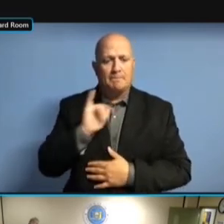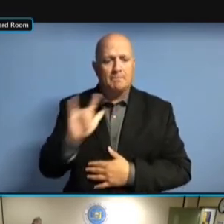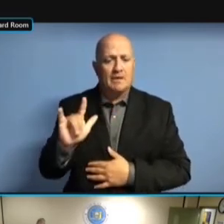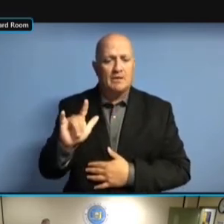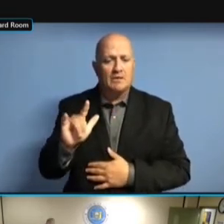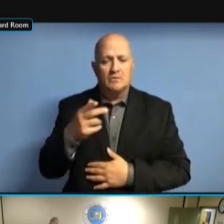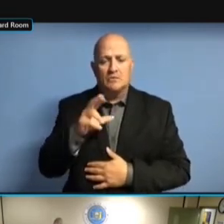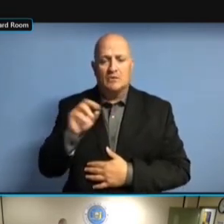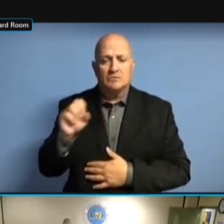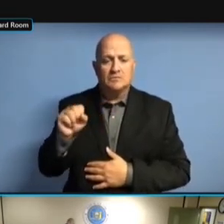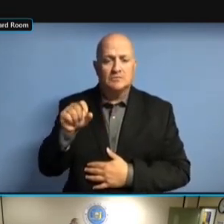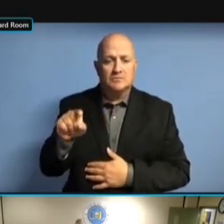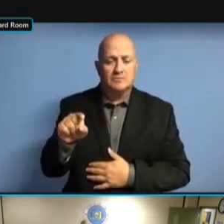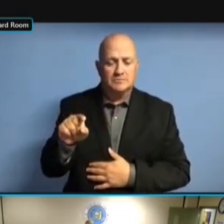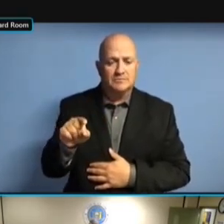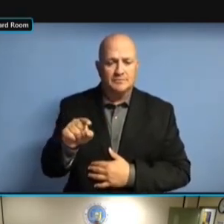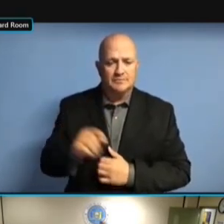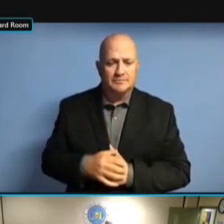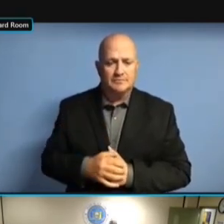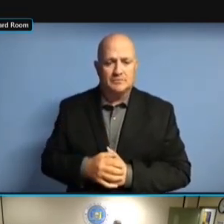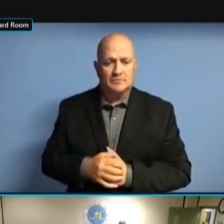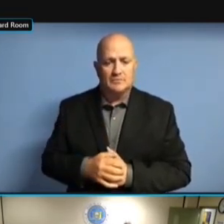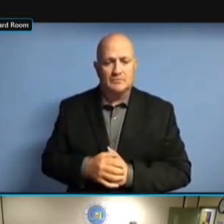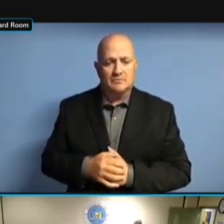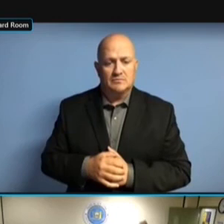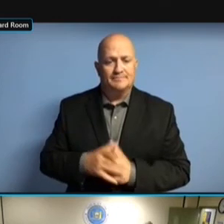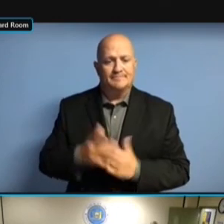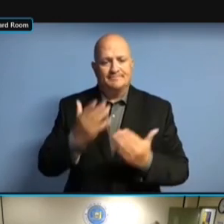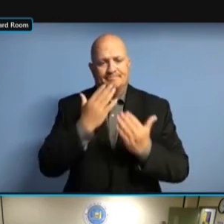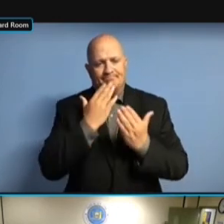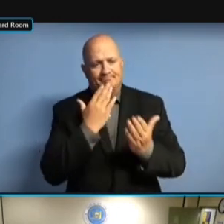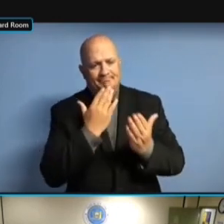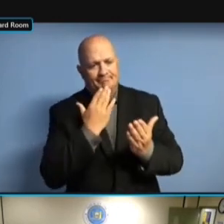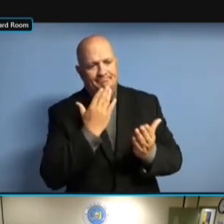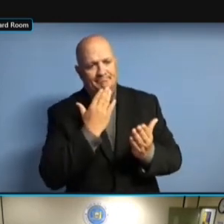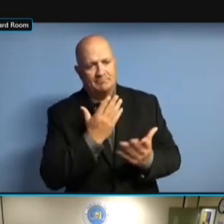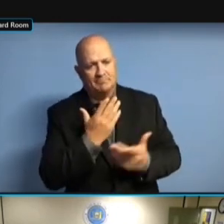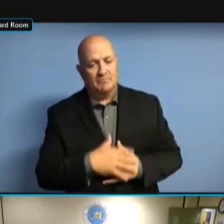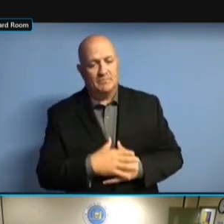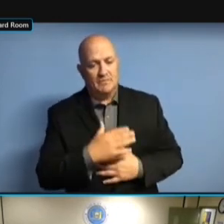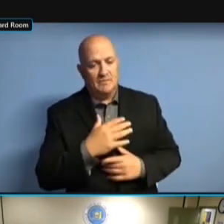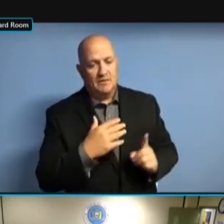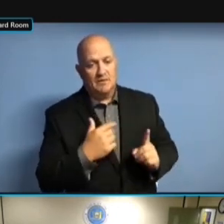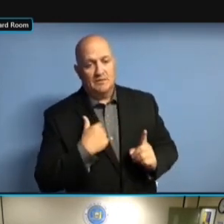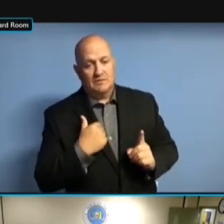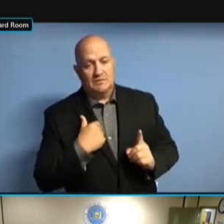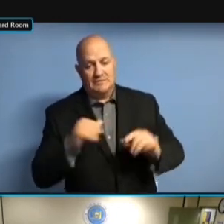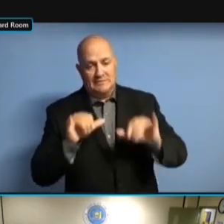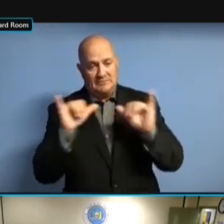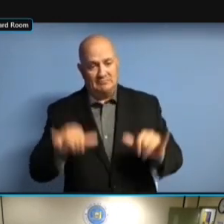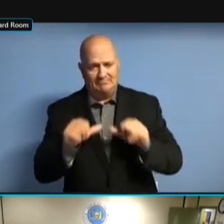COMMISSIONERS. CONTINUE TO MAKE CONTINUE TO MAKE CONTINUE TO MAKE NUMEROUS CONTINUE TO MAKE NUMEROUS UPDATES CONTINUE TO MAKE NUMEROUS UPDATES AND NUMEROUS UPDATES AND NUMEROUS UPDATES AND IMPROVEMENTS NUMEROUS UPDATES AND IMPROVEMENTS TO NUMEROUS UPDATES AND IMPROVEMENTS TO THAT NUMEROUS UPDATES AND IMPROVEMENTS TO THAT SYSTEM NUMEROUS UPDATES AND IMPROVEMENTS TO THAT SYSTEM AND IMPROVEMENTS TO THAT SYSTEM AND IMPROVEMENTS TO THAT SYSTEM AND AS IMPROVEMENTS TO THAT SYSTEM AND AS JOHN IMPROVEMENTS TO THAT SYSTEM AND AS JOHN INDICATED, IMPROVEMENTS TO THAT SYSTEM AND AS JOHN INDICATED, WE IMPROVEMENTS TO THAT SYSTEM AND AS JOHN INDICATED, WE HAVE AS JOHN INDICATED, WE HAVE AS JOHN INDICATED, WE HAVE INTERNAL AS JOHN INDICATED, WE HAVE INTERNAL MEETINGS AS JOHN INDICATED, WE HAVE INTERNAL MEETINGS AT